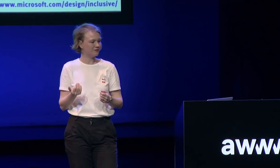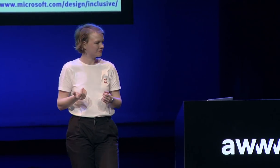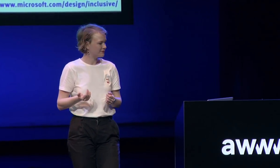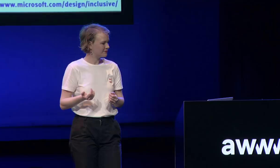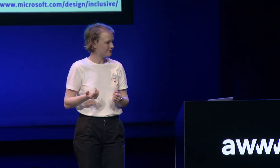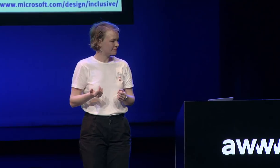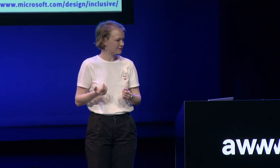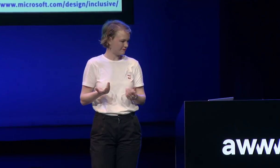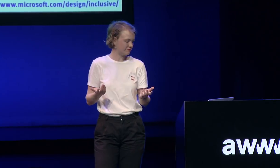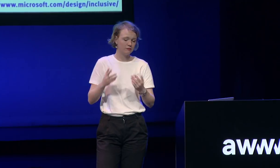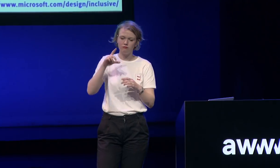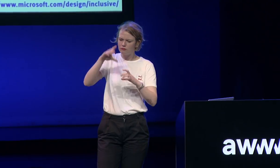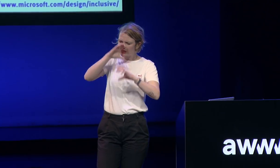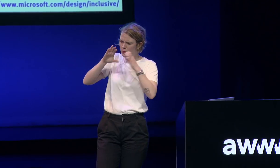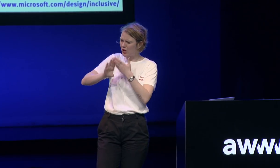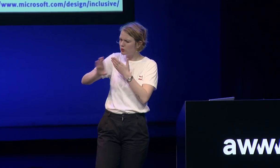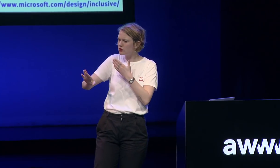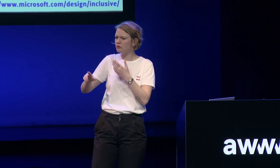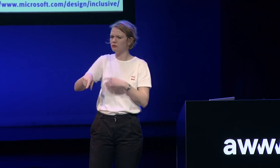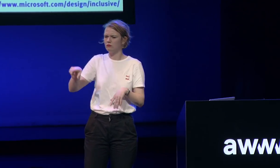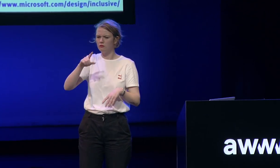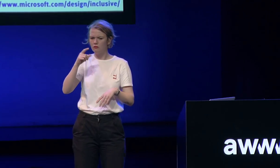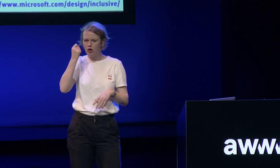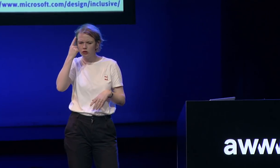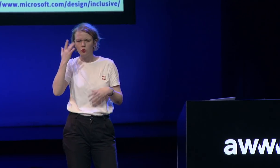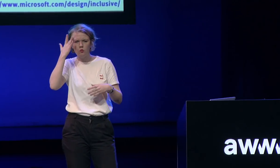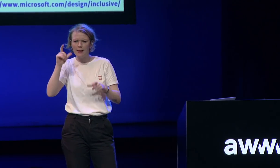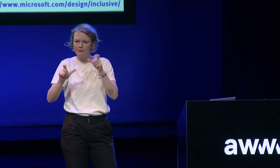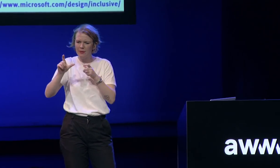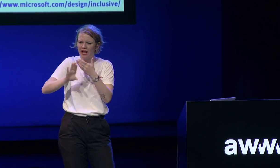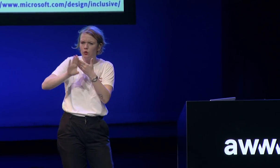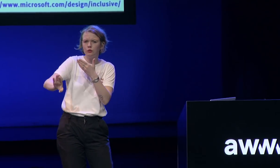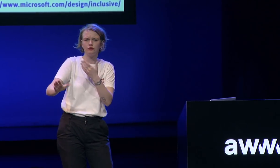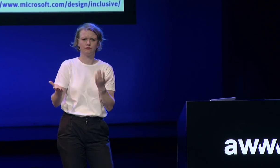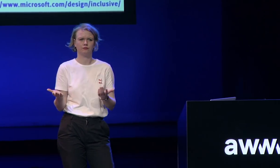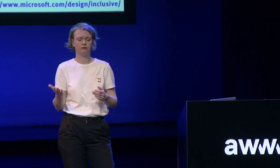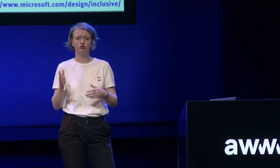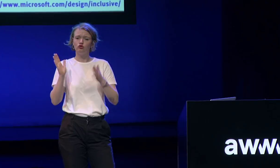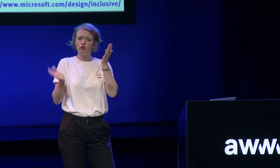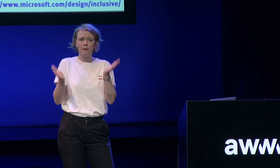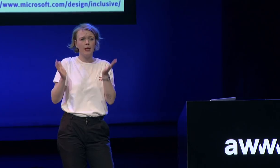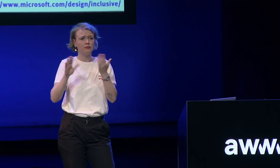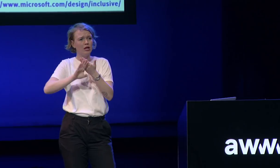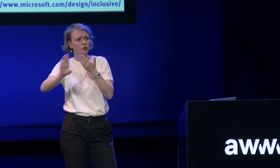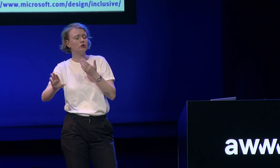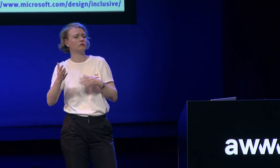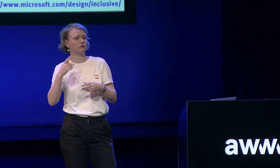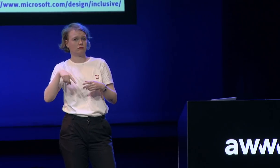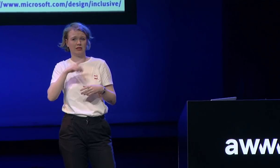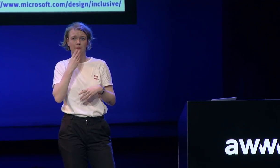biases seek out exclusion understand why people are being excluded excluded and